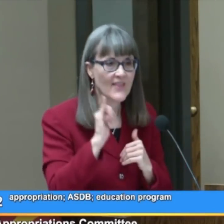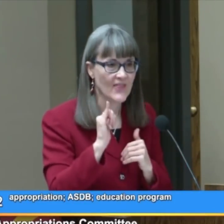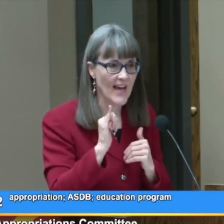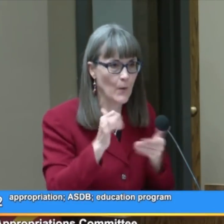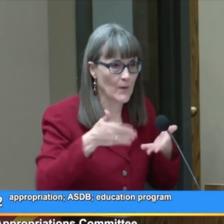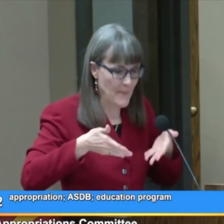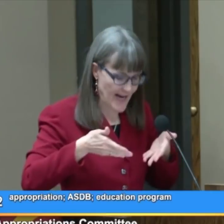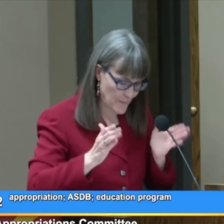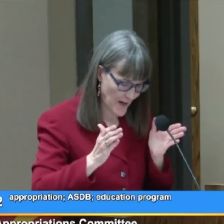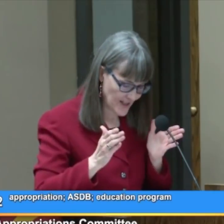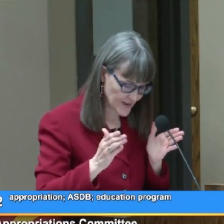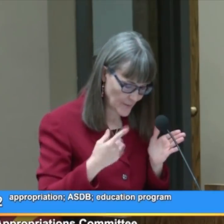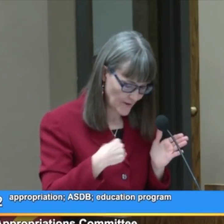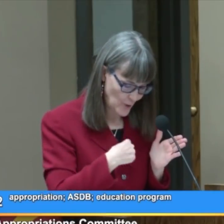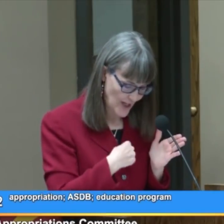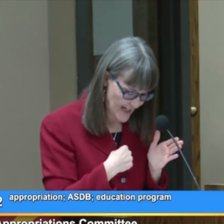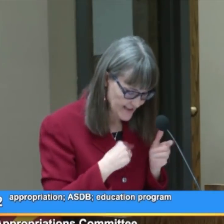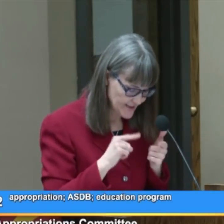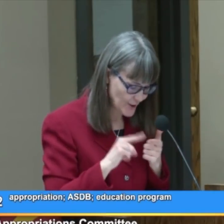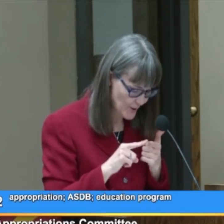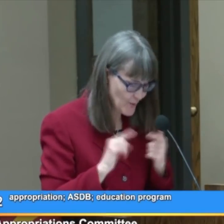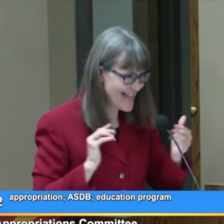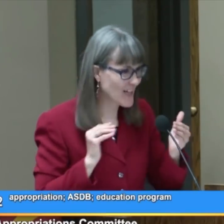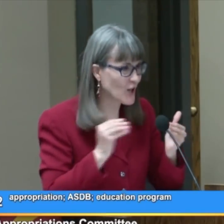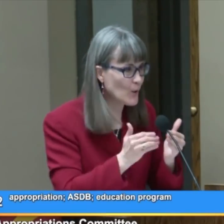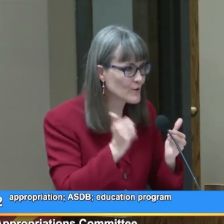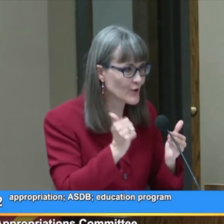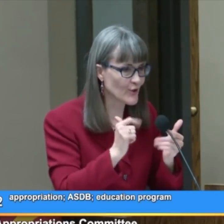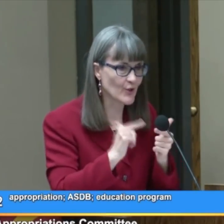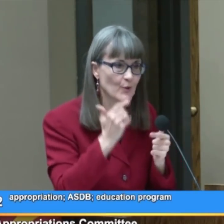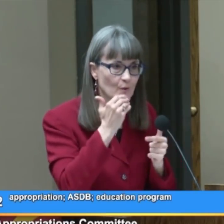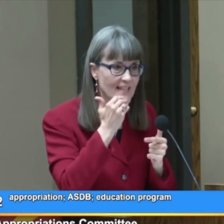That would make it possible for us to get closer